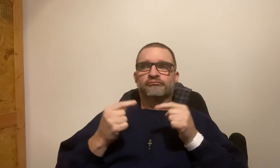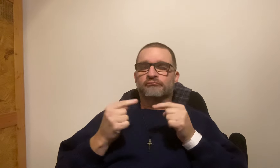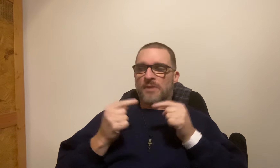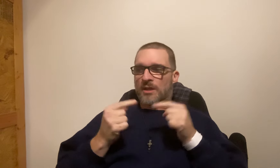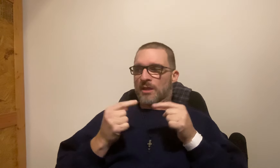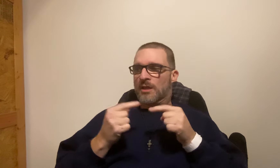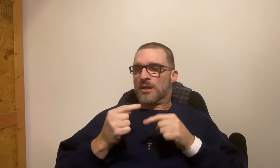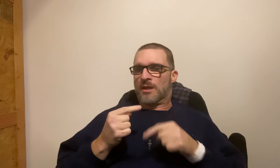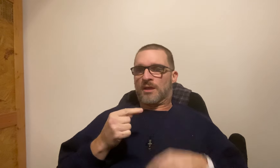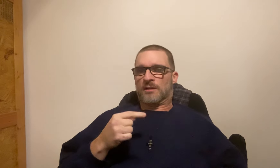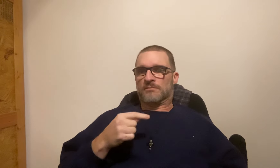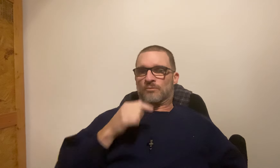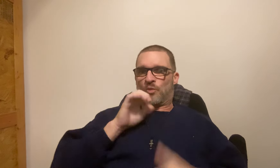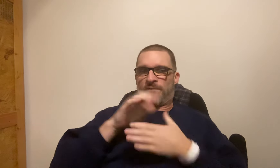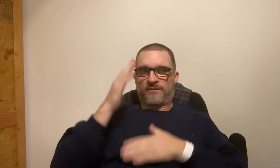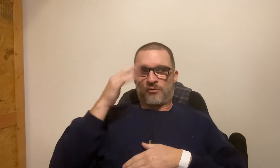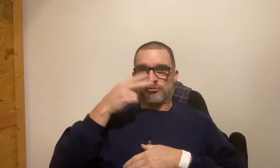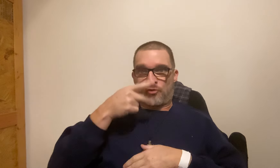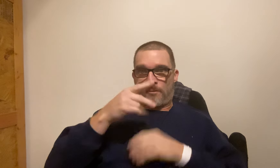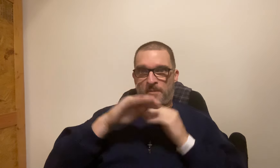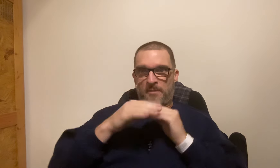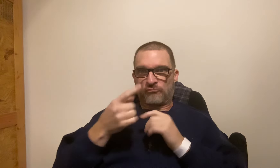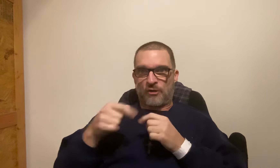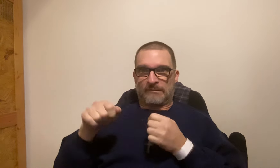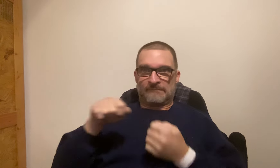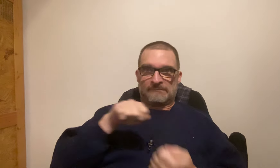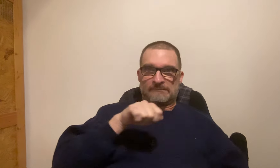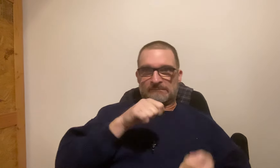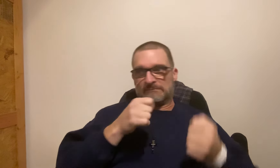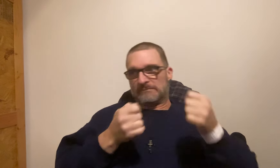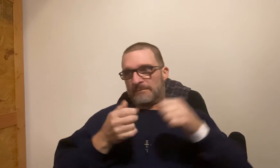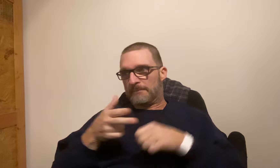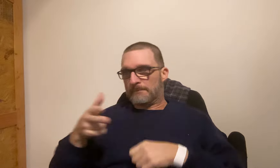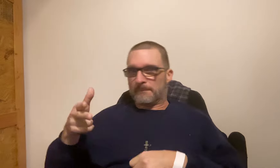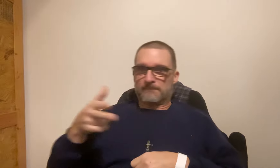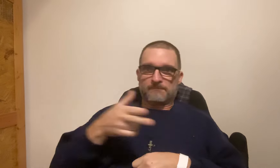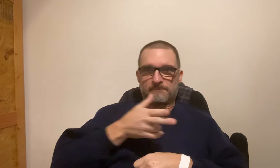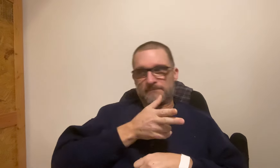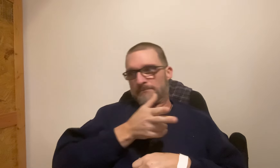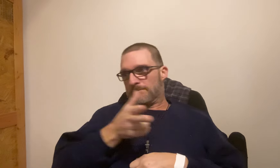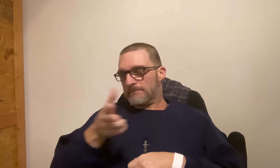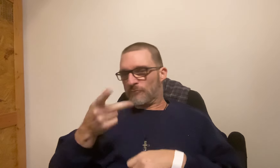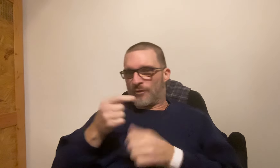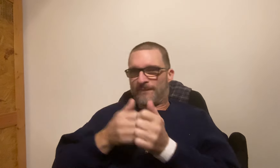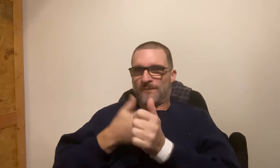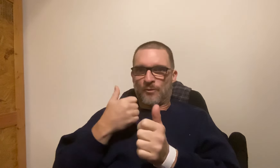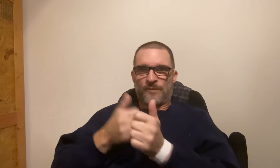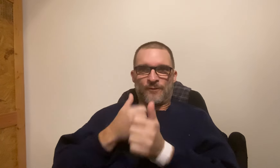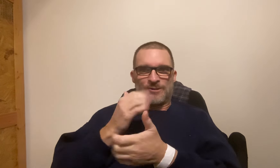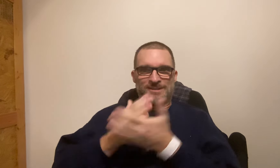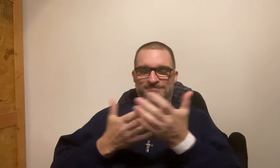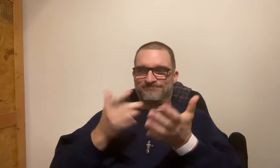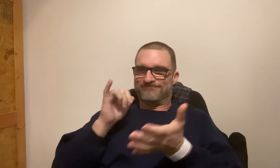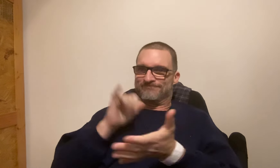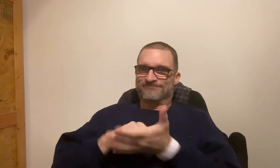It was causing pain for me. My wife knows when she saw the bumpy road. She tried to swerve to avoid it